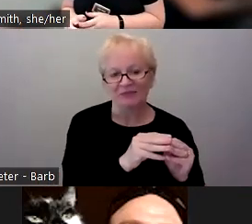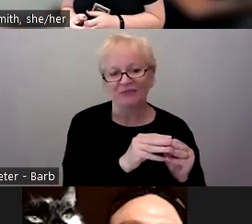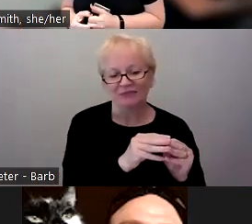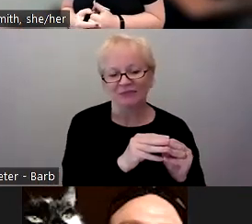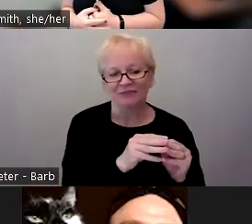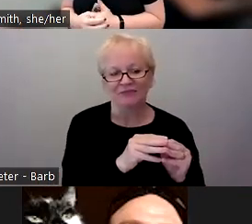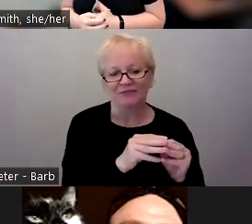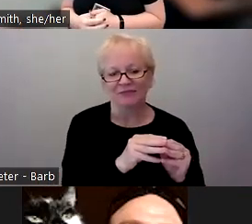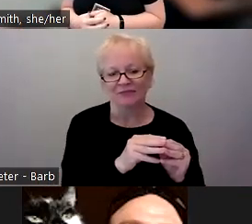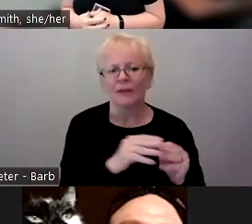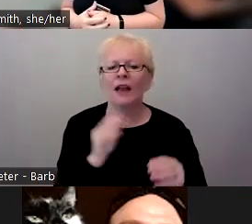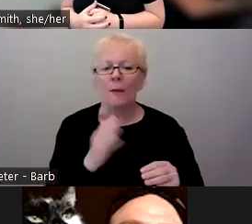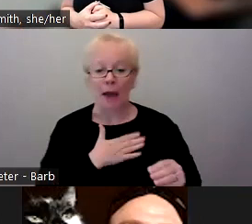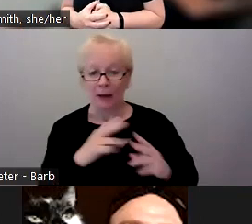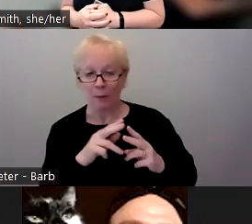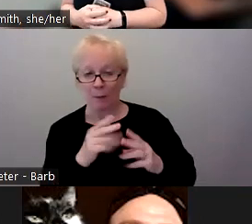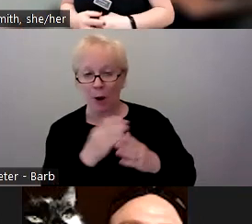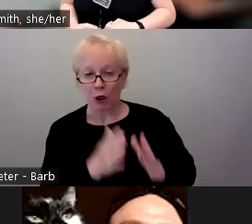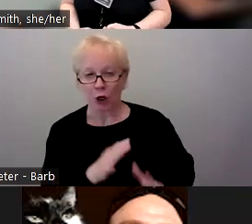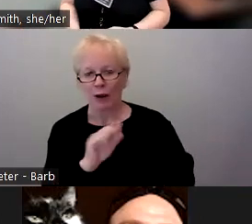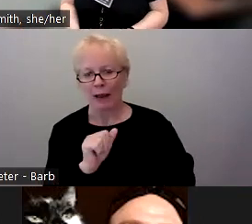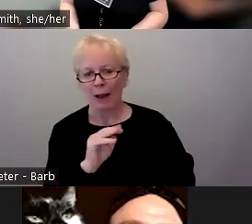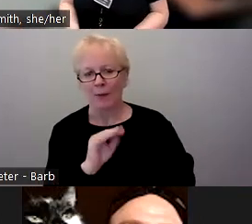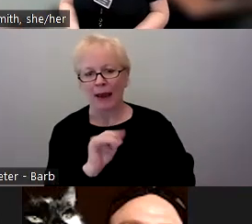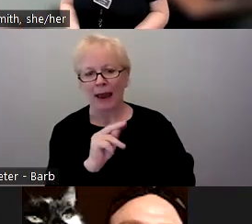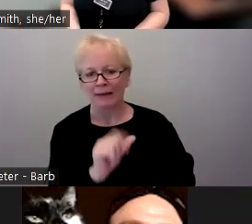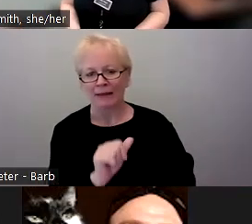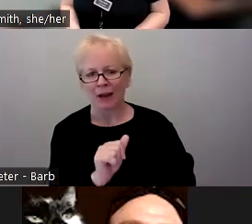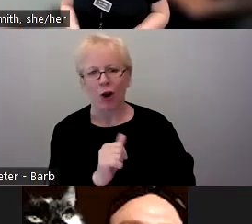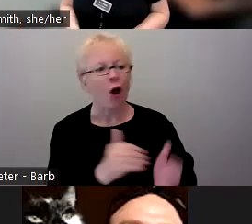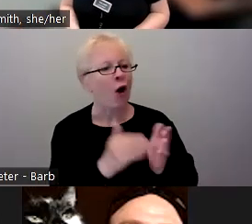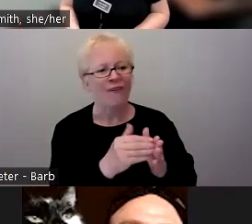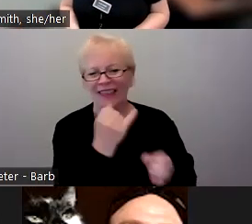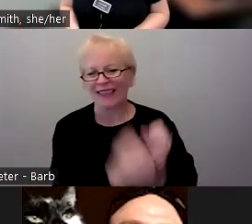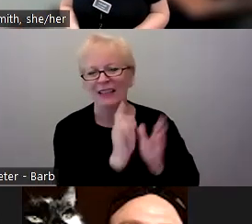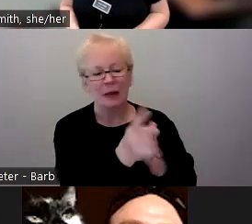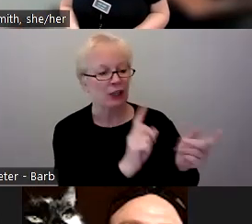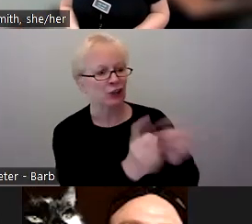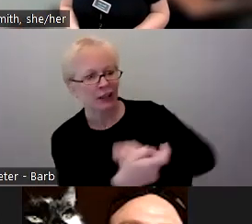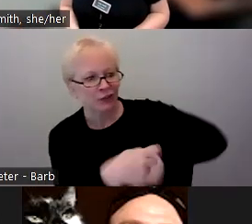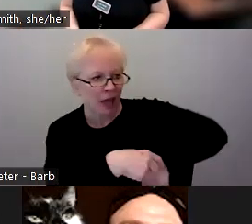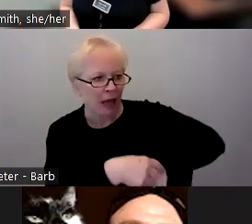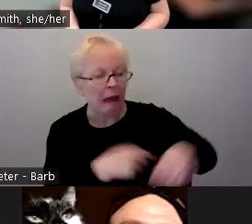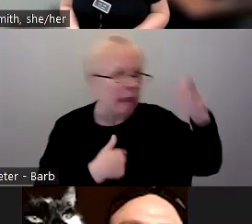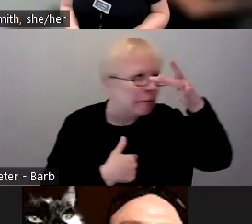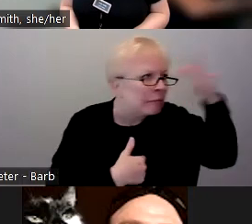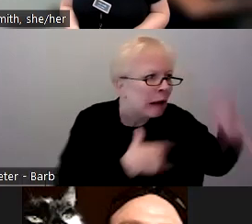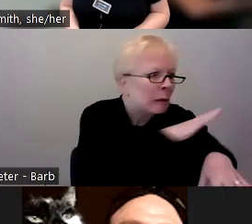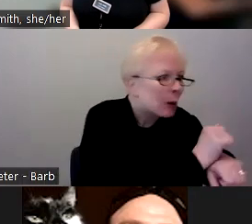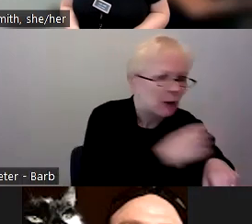the person that I was partnered with, there were a lot of times that we had to change at the last minute because she forgot an appointment or I got called away to something.